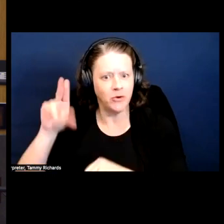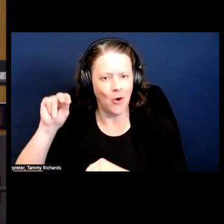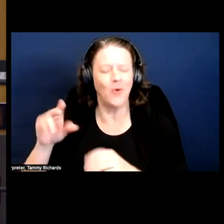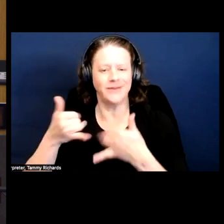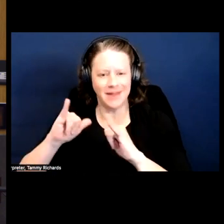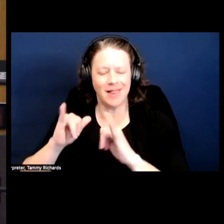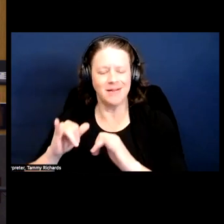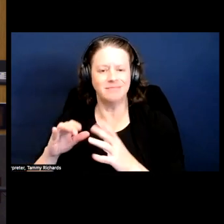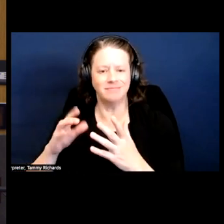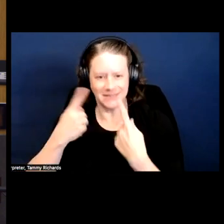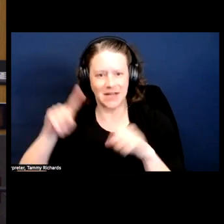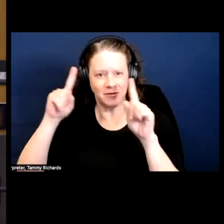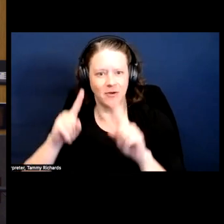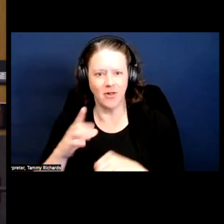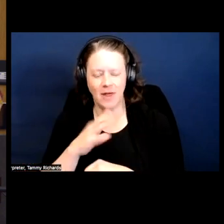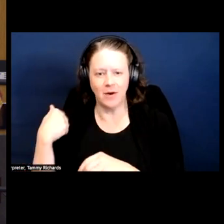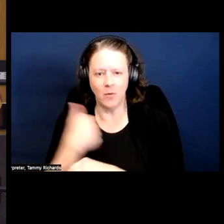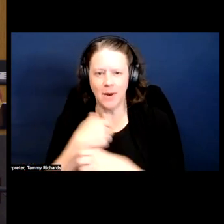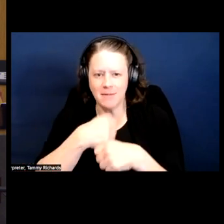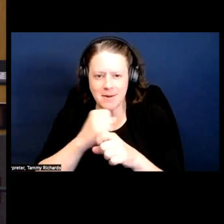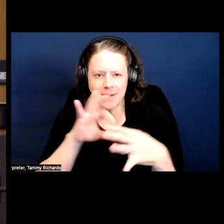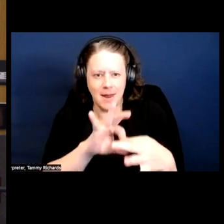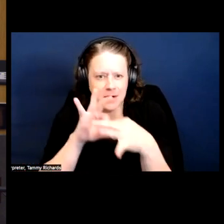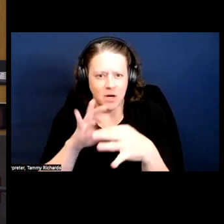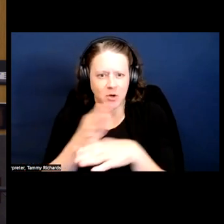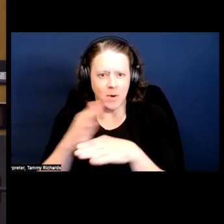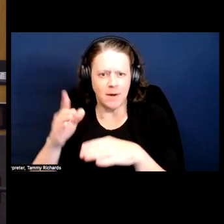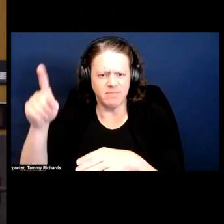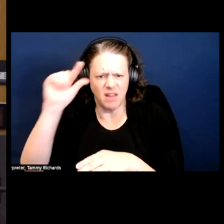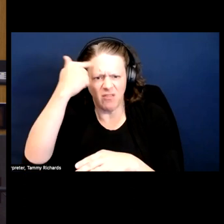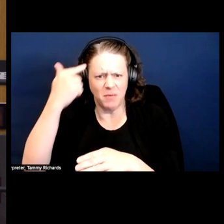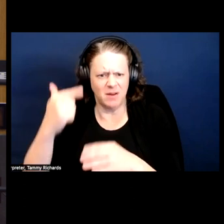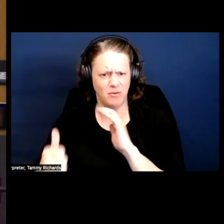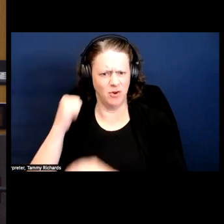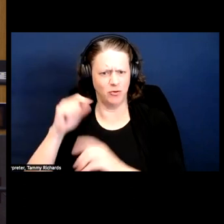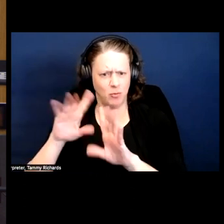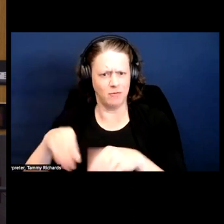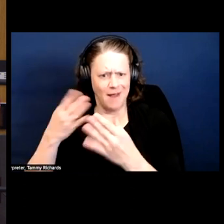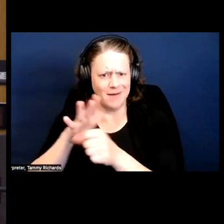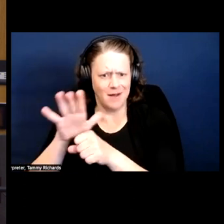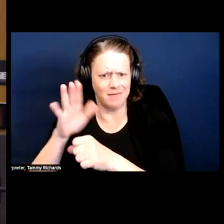between the refusal of the Government to, like, provide enough funding to actually support people, right.